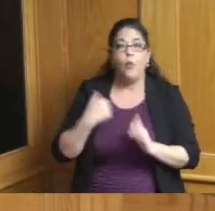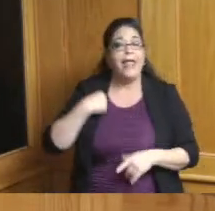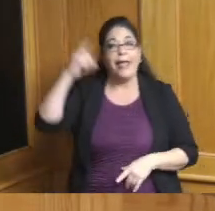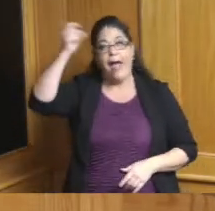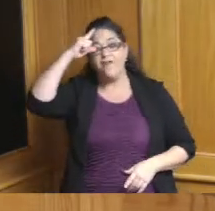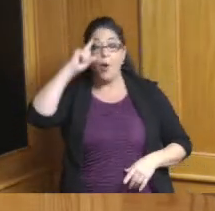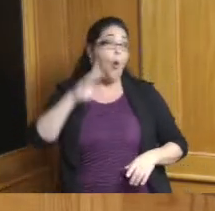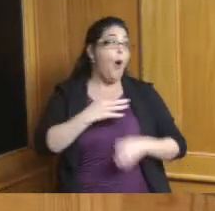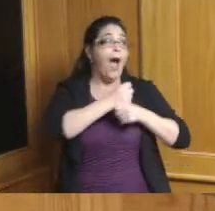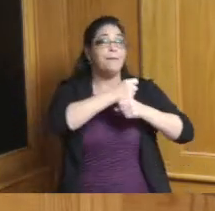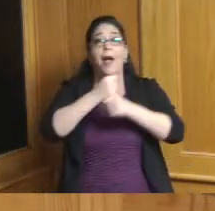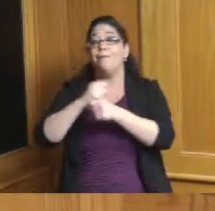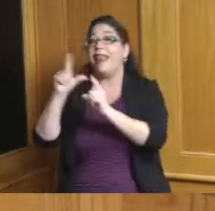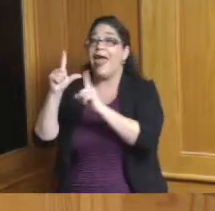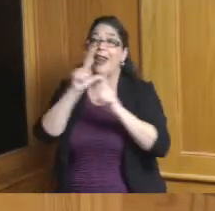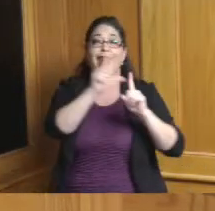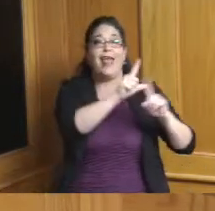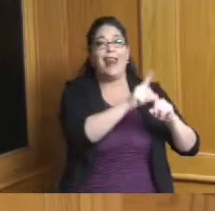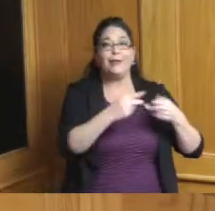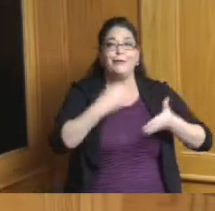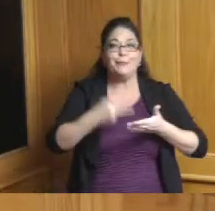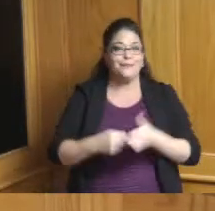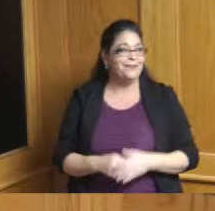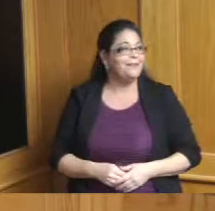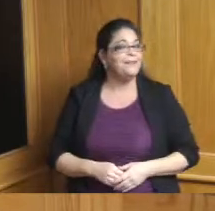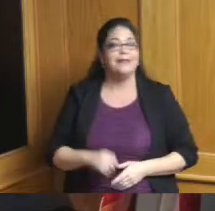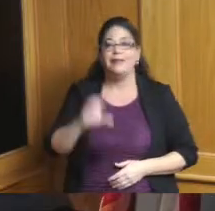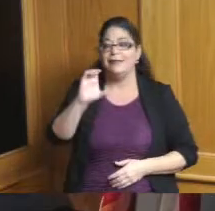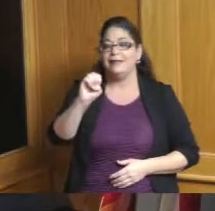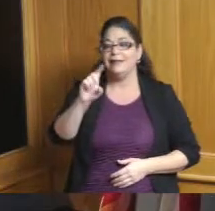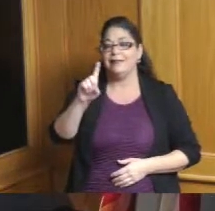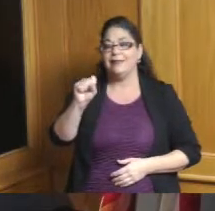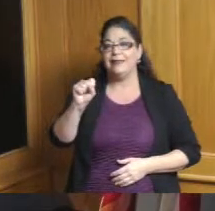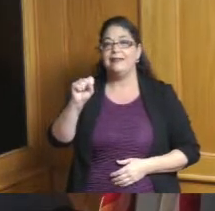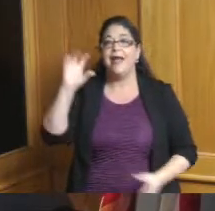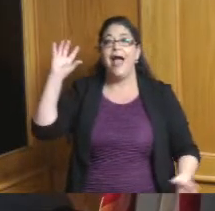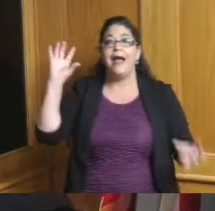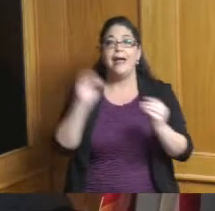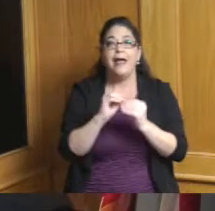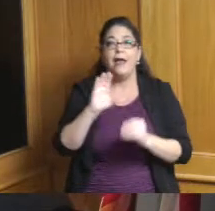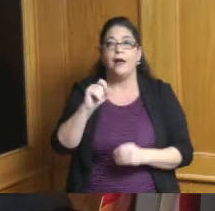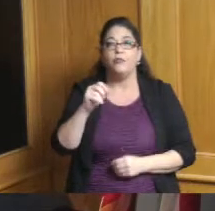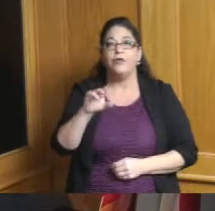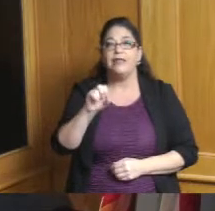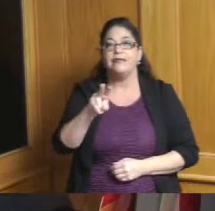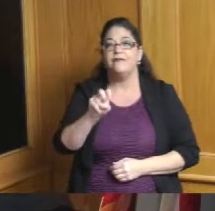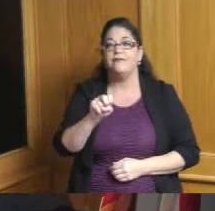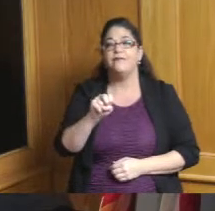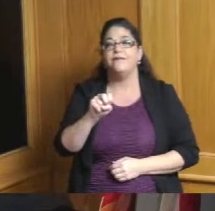acronyms yes boy so the CEDS is the comprehensive economic development strategy and EDA is the